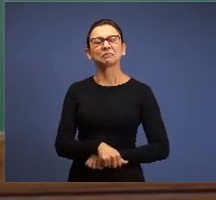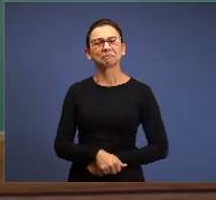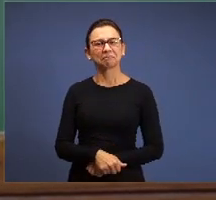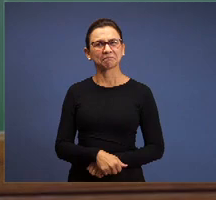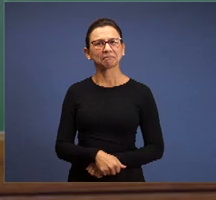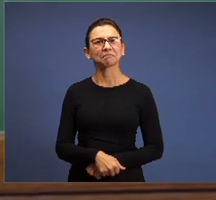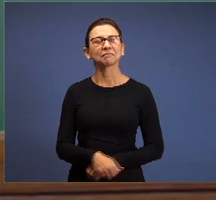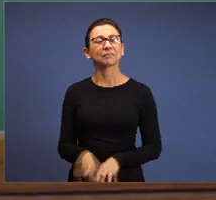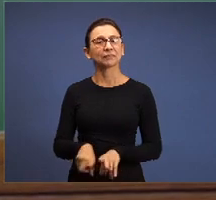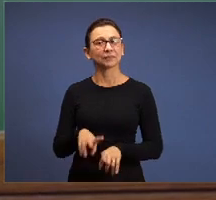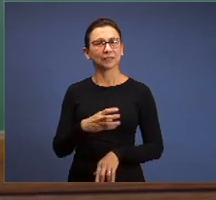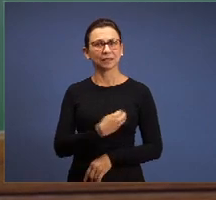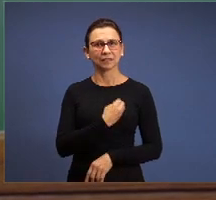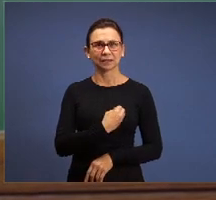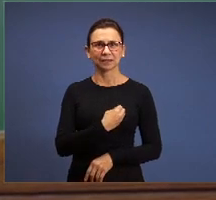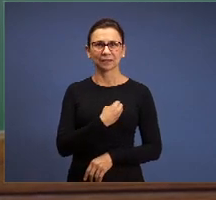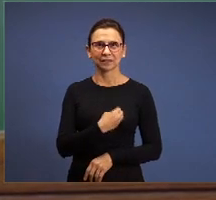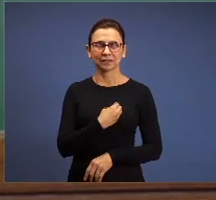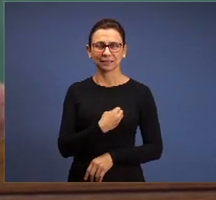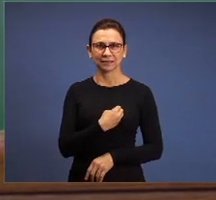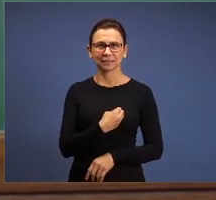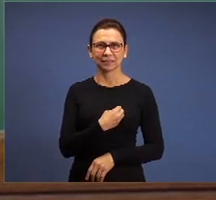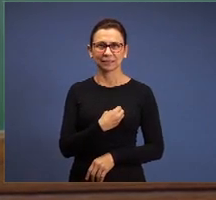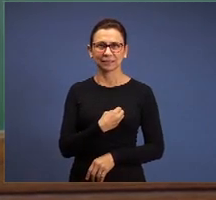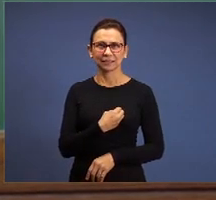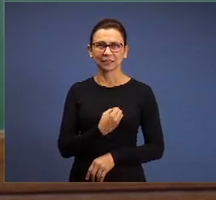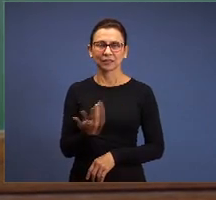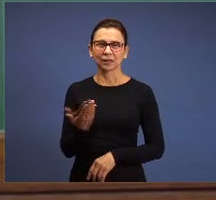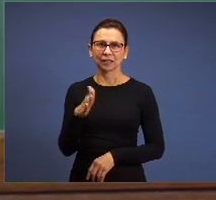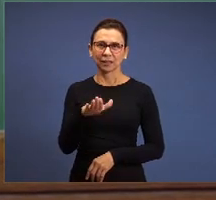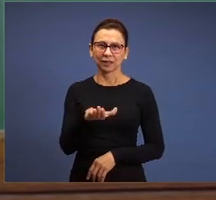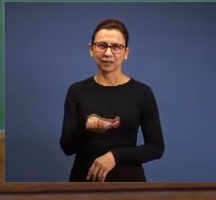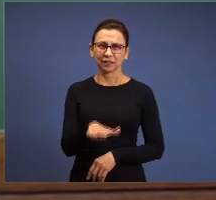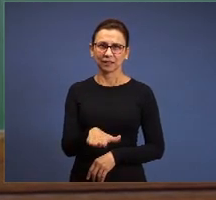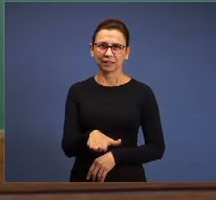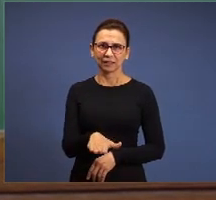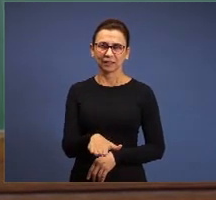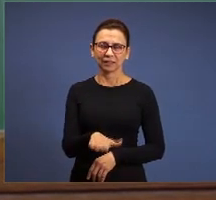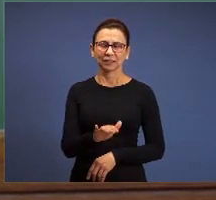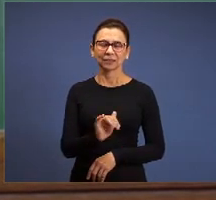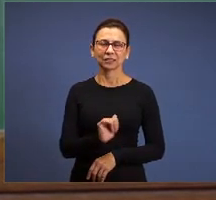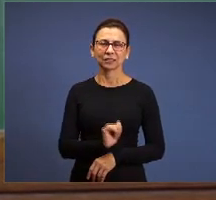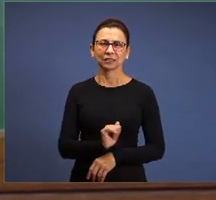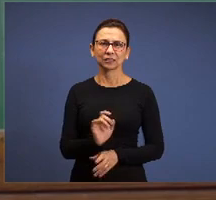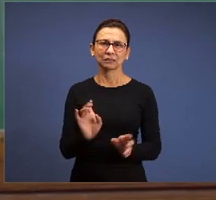participating with us now, it’s in the afternoon there, they’re finishing the